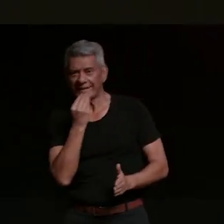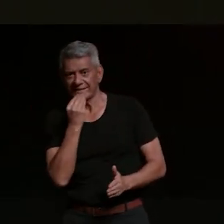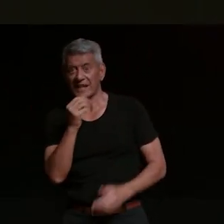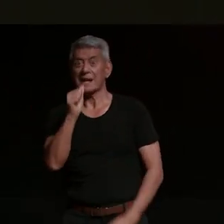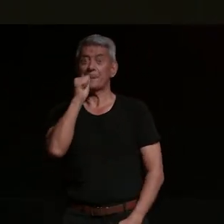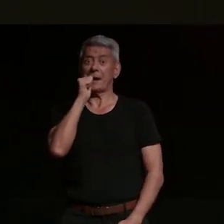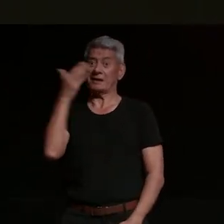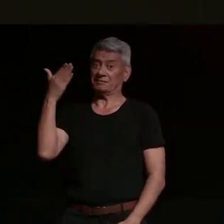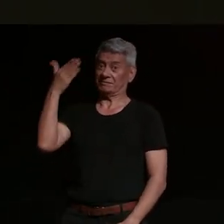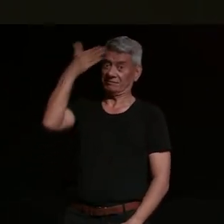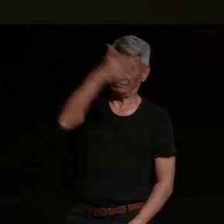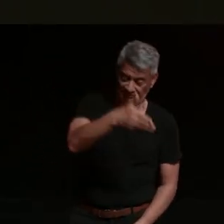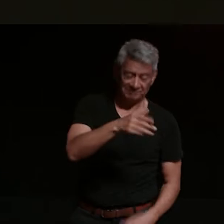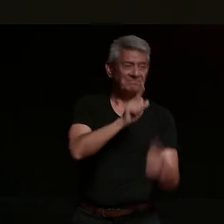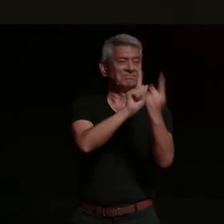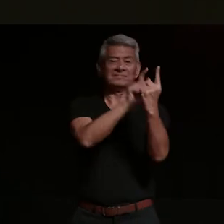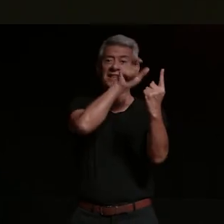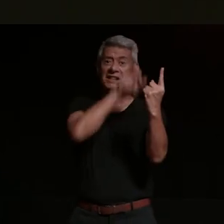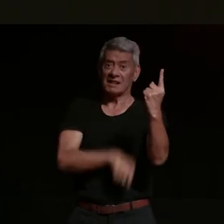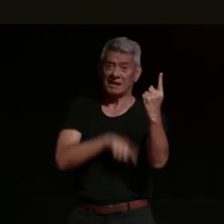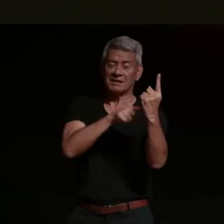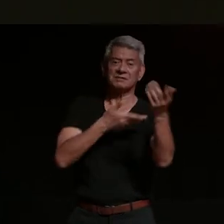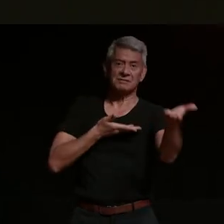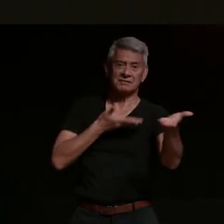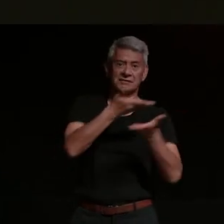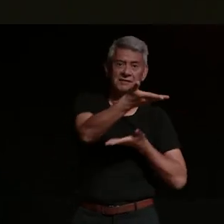i got talking to one of the guys that runs at faden and he went come on a ride you know come